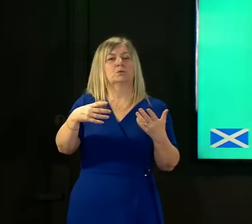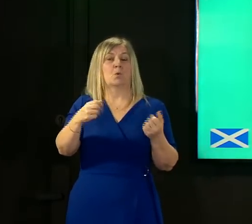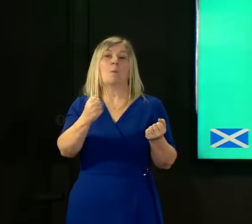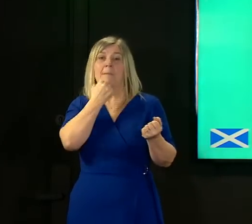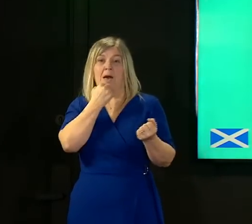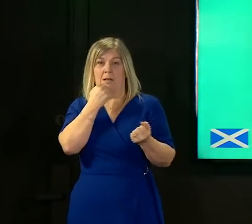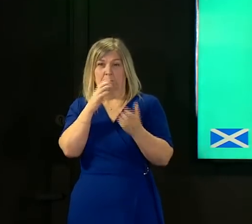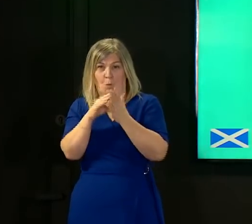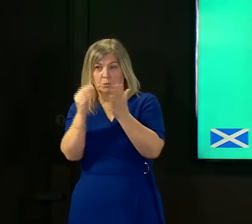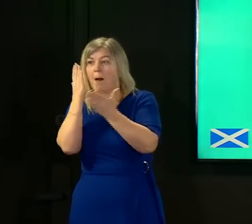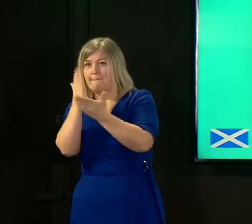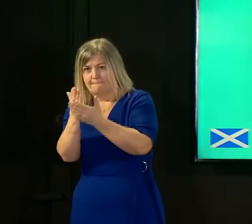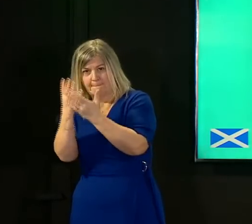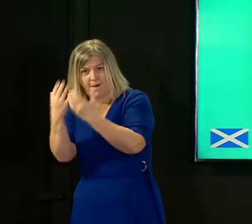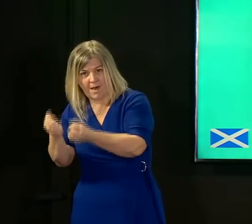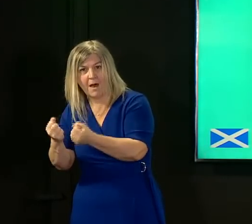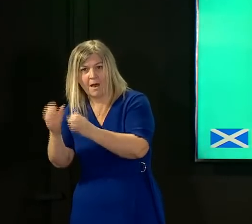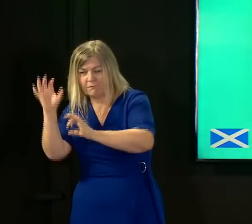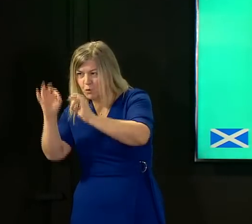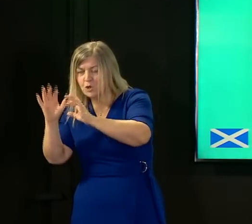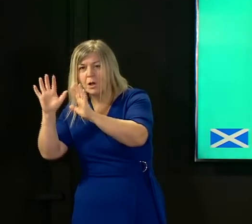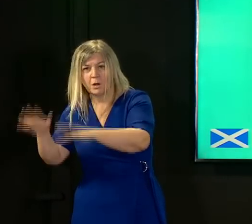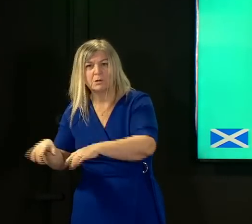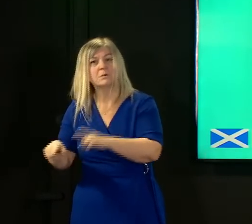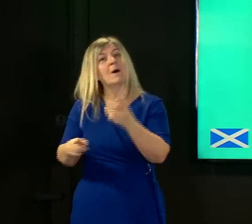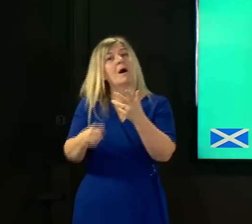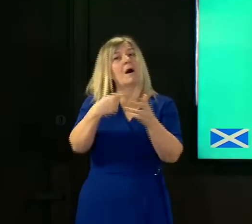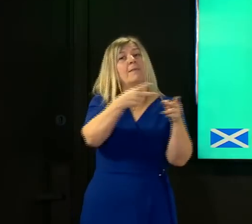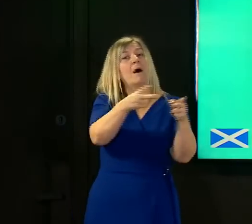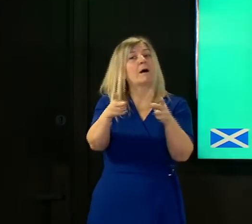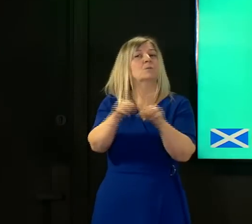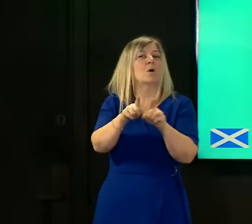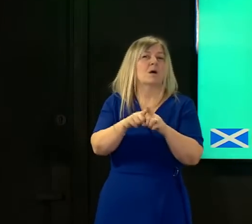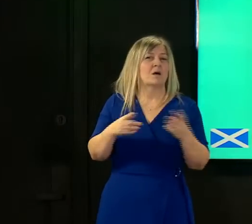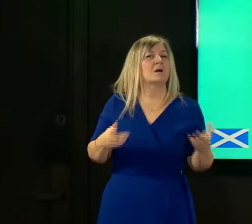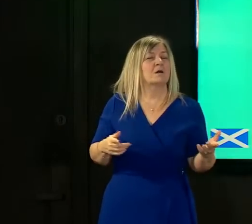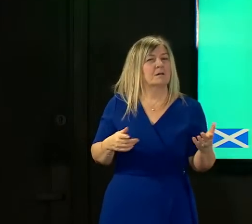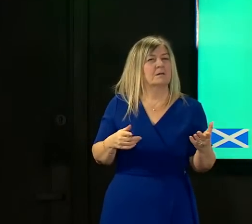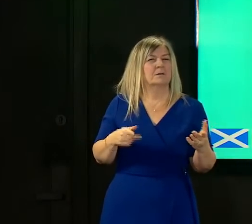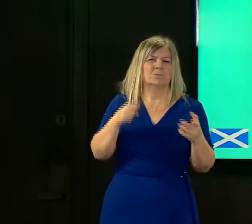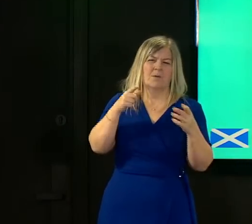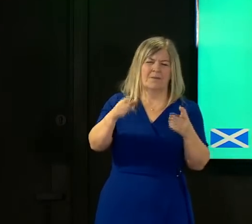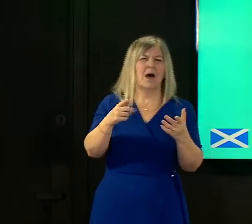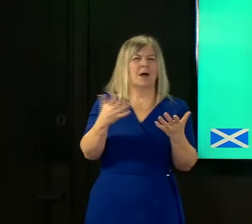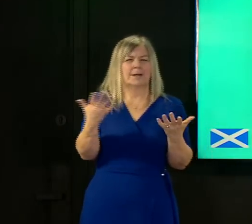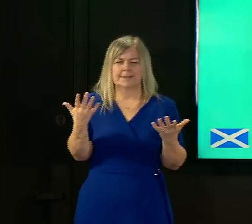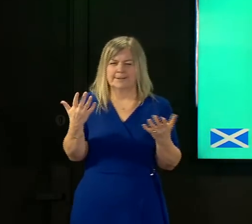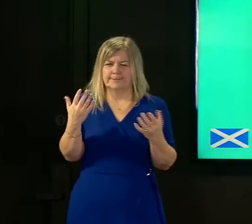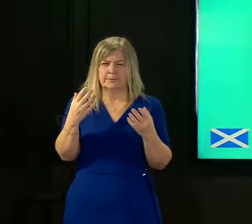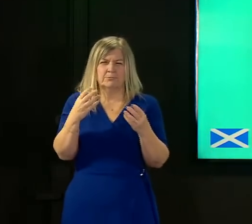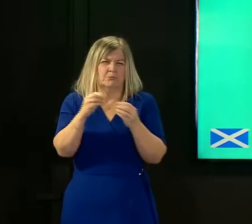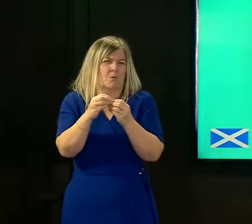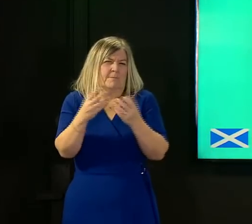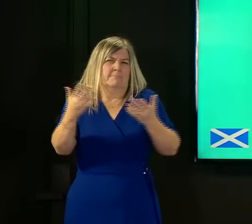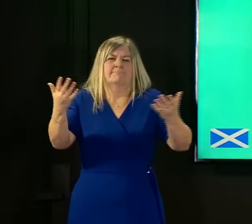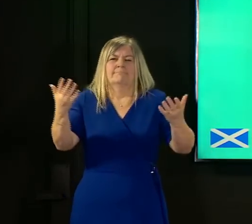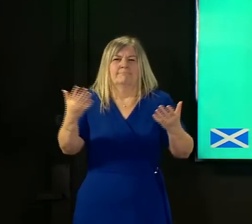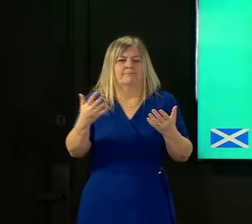that have become absolutely vital to us and that sustained period of um trend